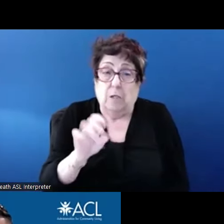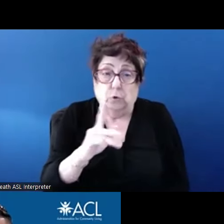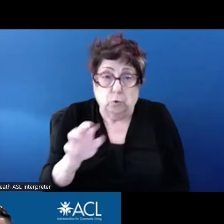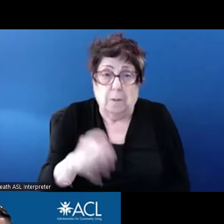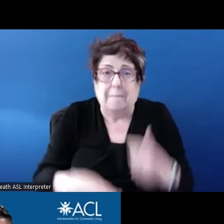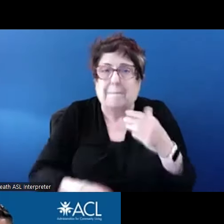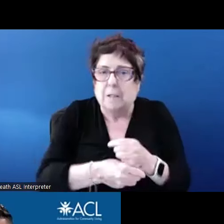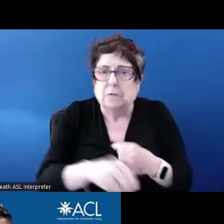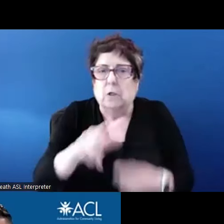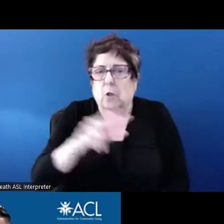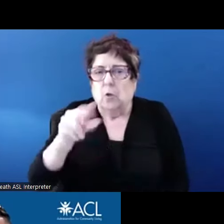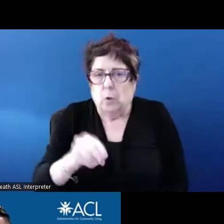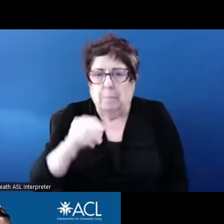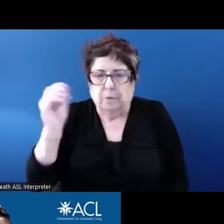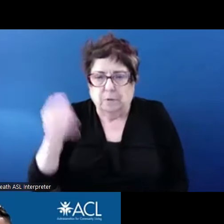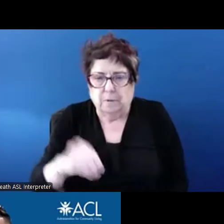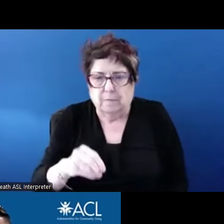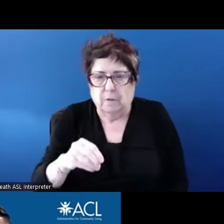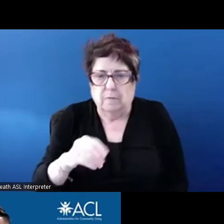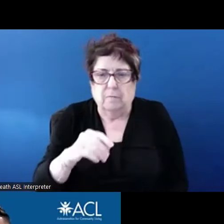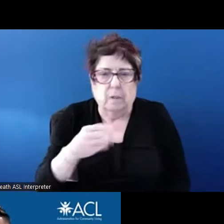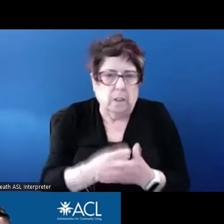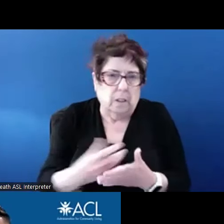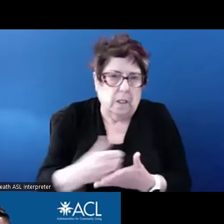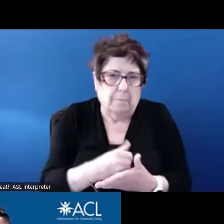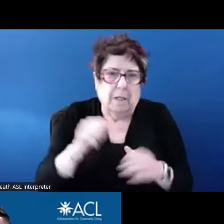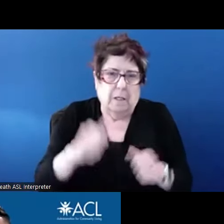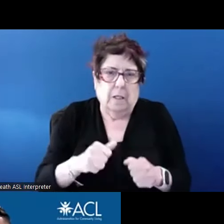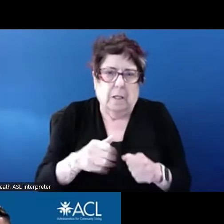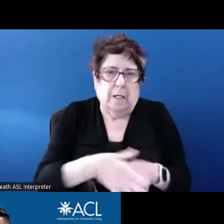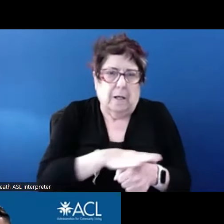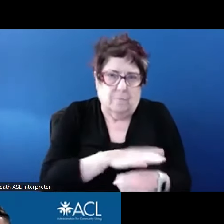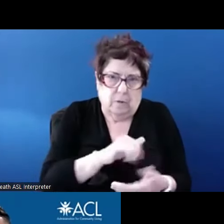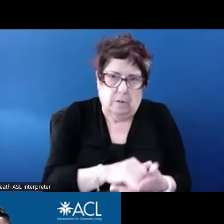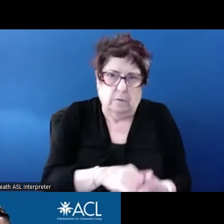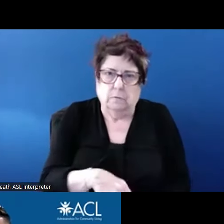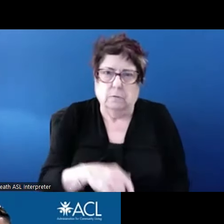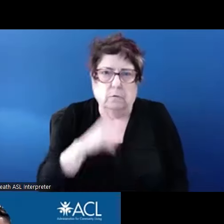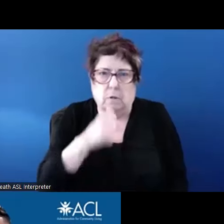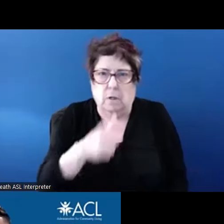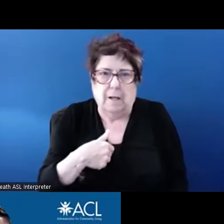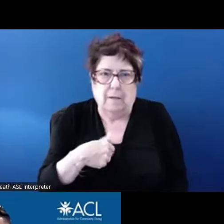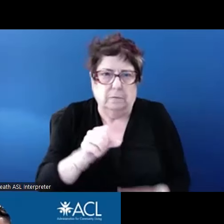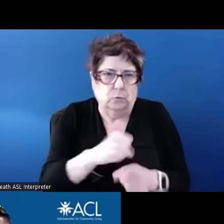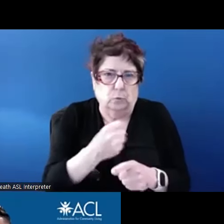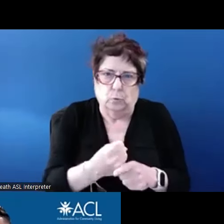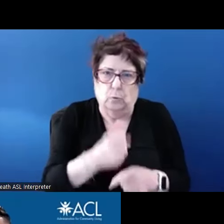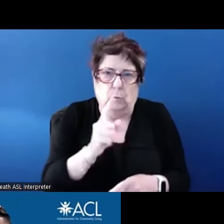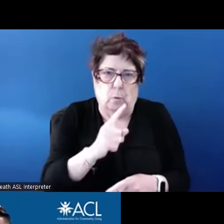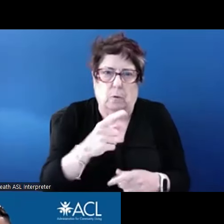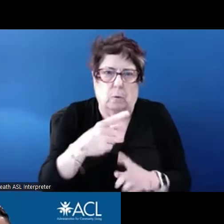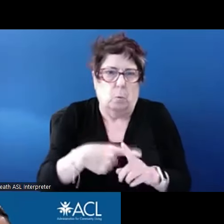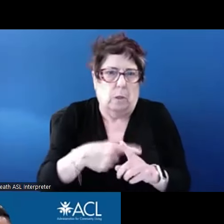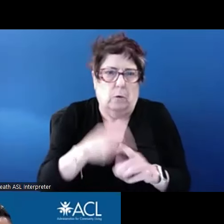cover the total rent. There is not a scenario where the rent would go above that amount.